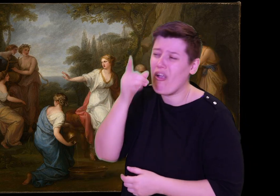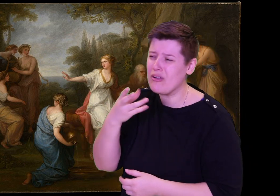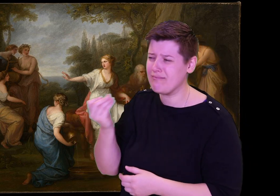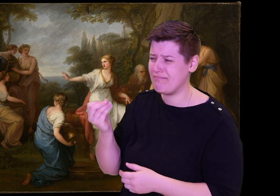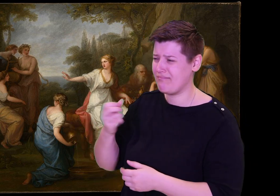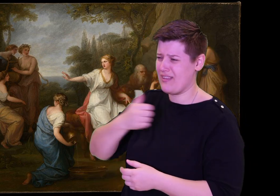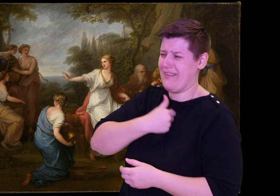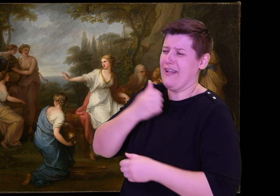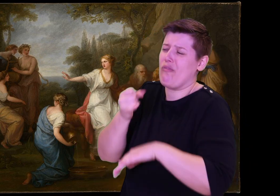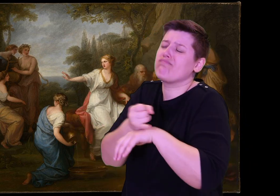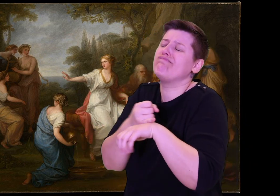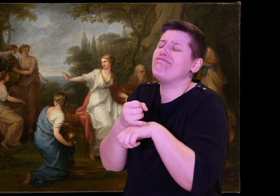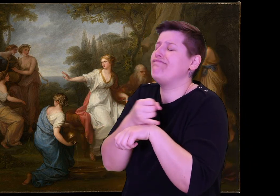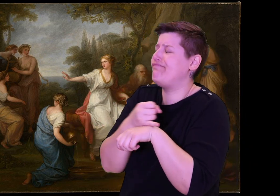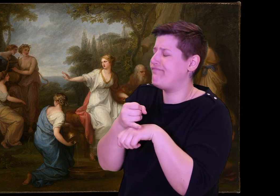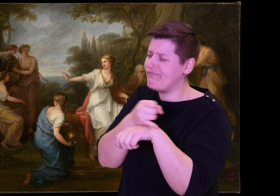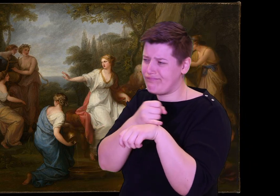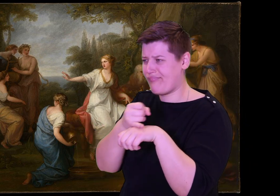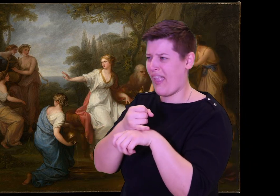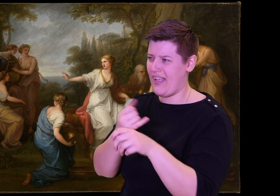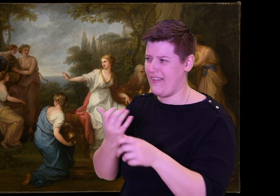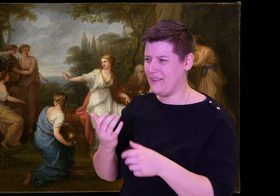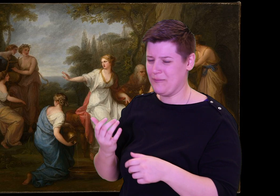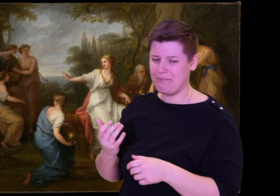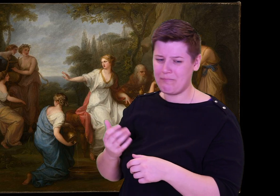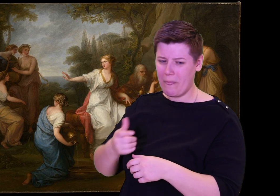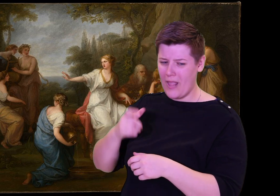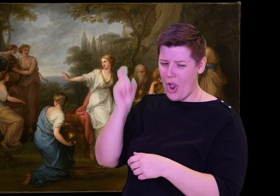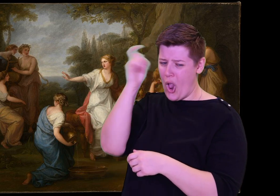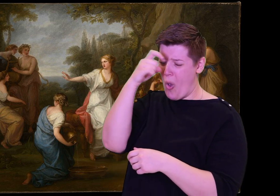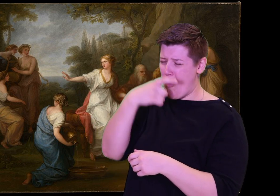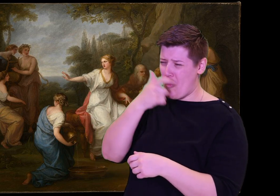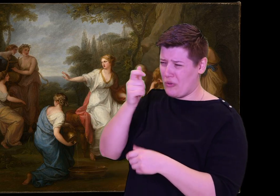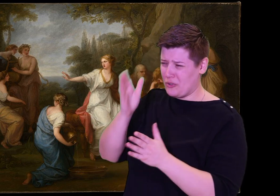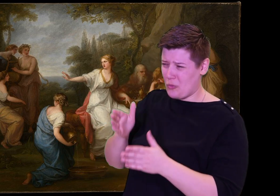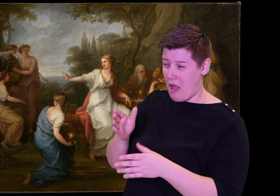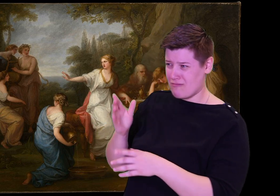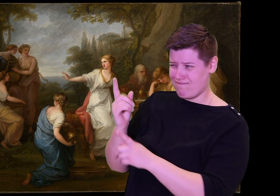They look so arrogant and self indulgent,